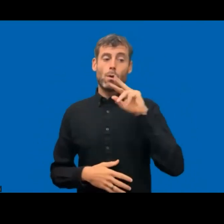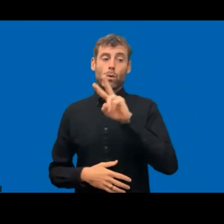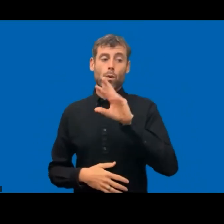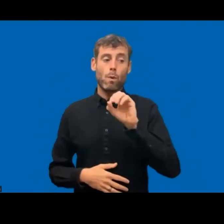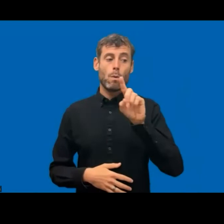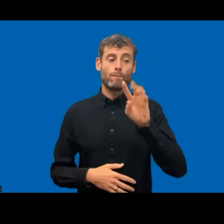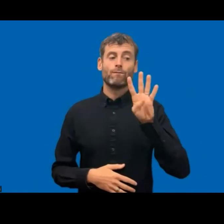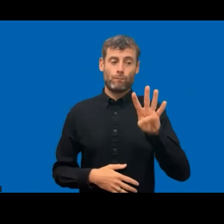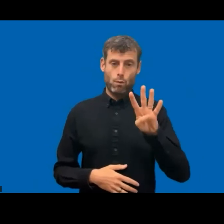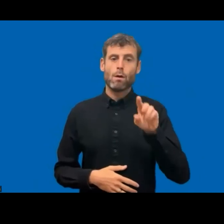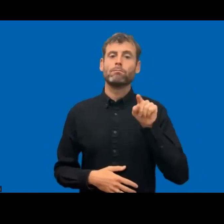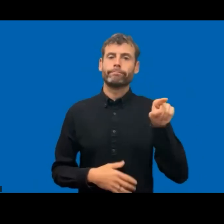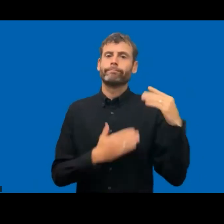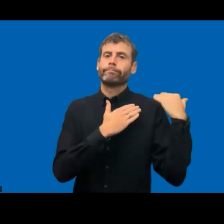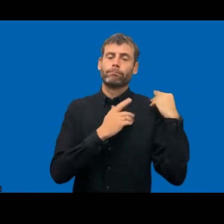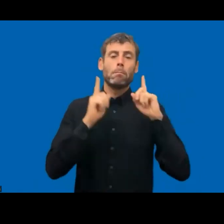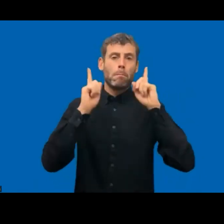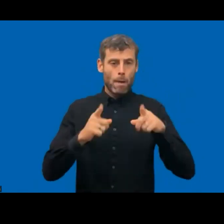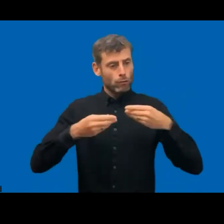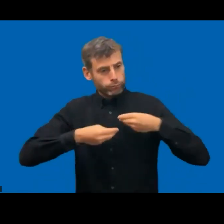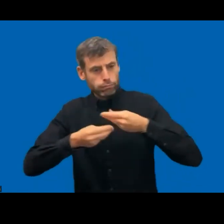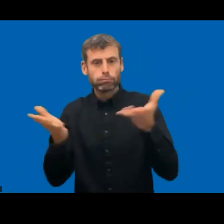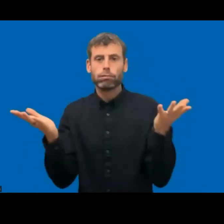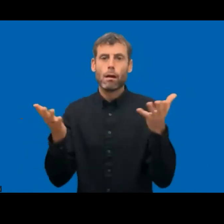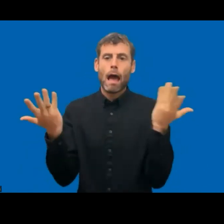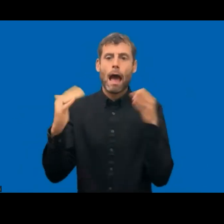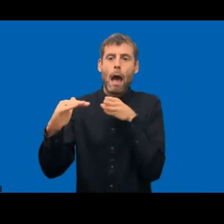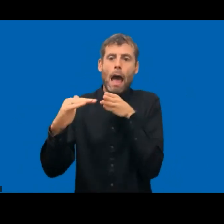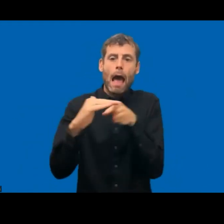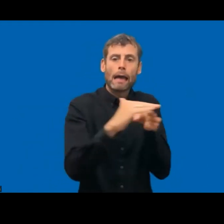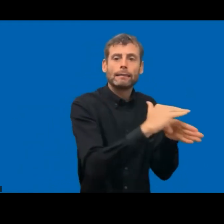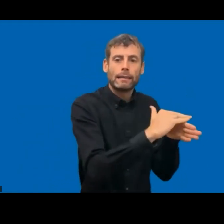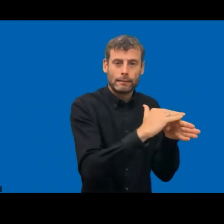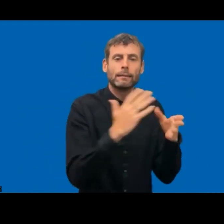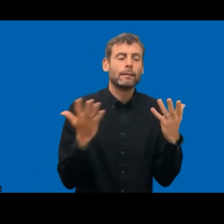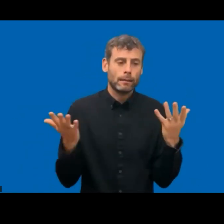to take into account accessibility in the technical specifications but unfortunately,